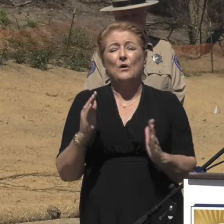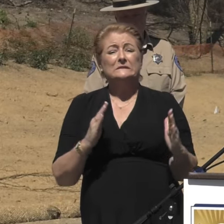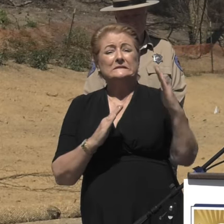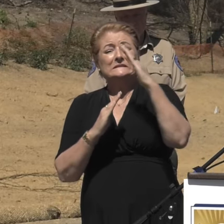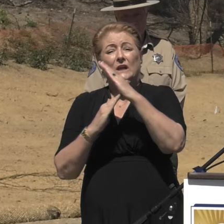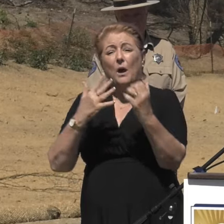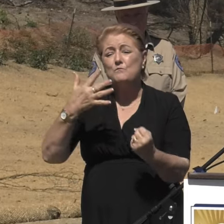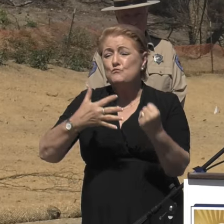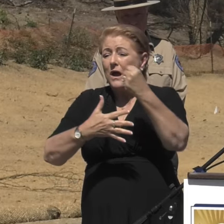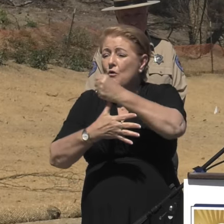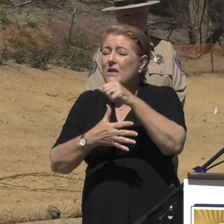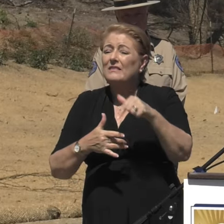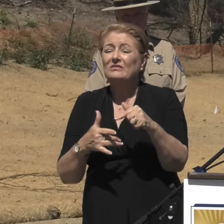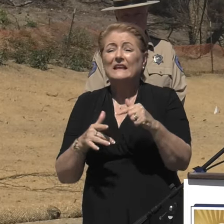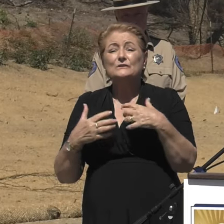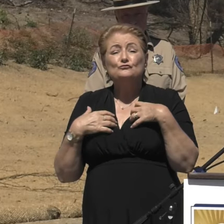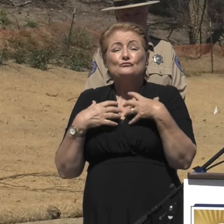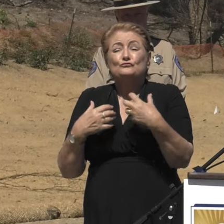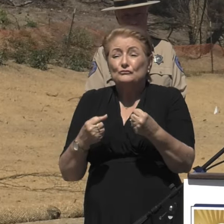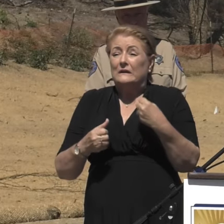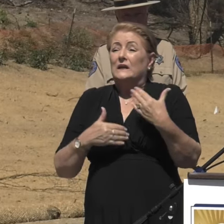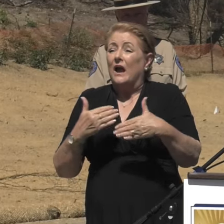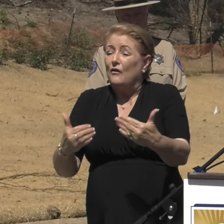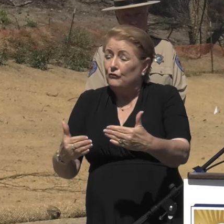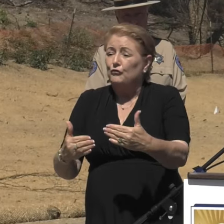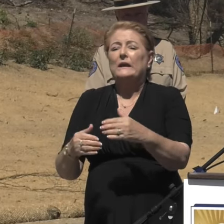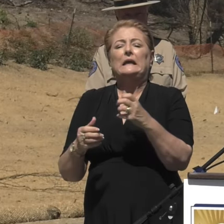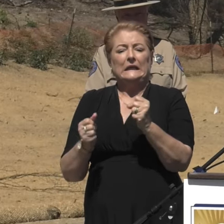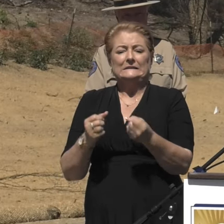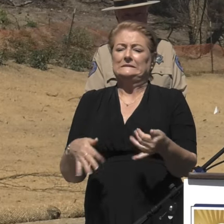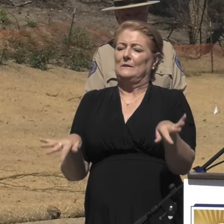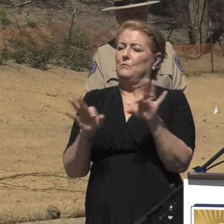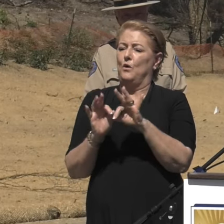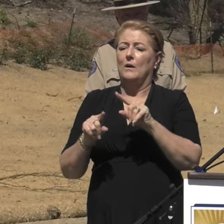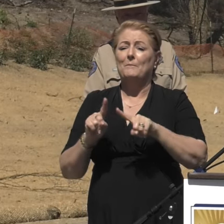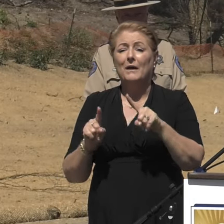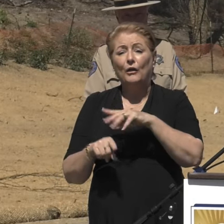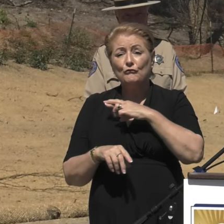this recovery work is not without risk to the communities and the workers.